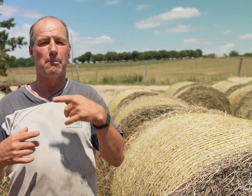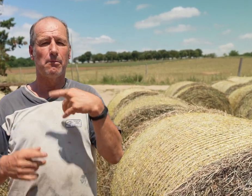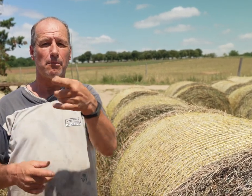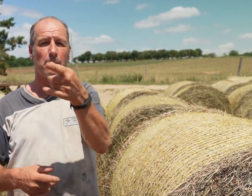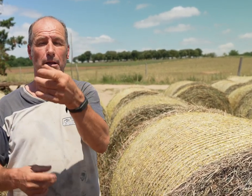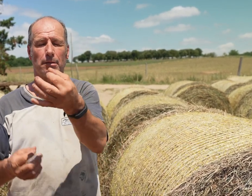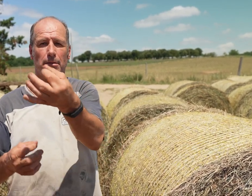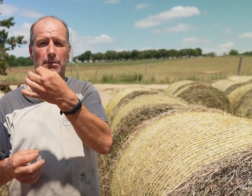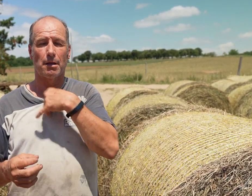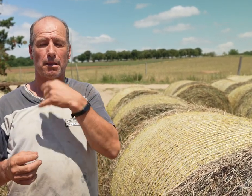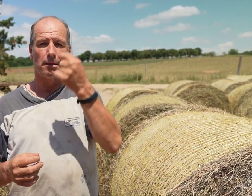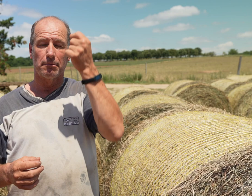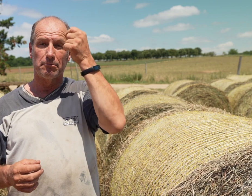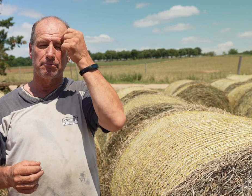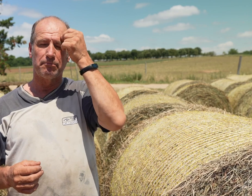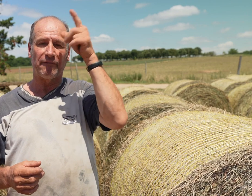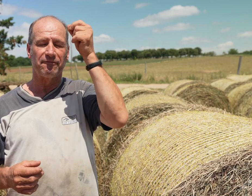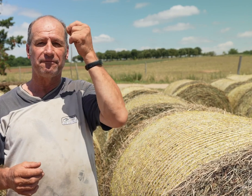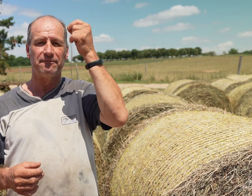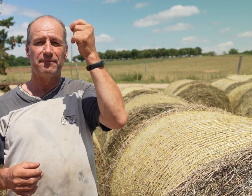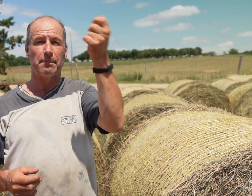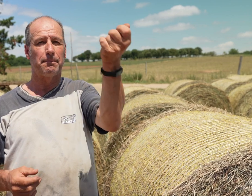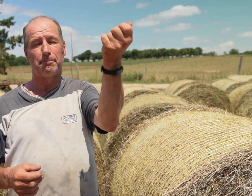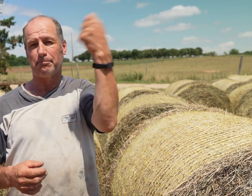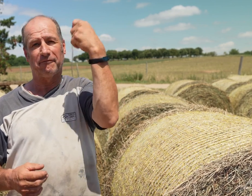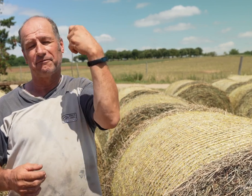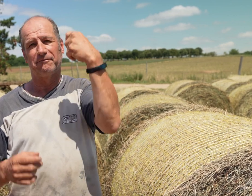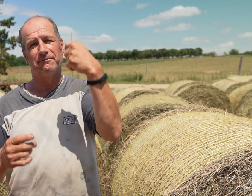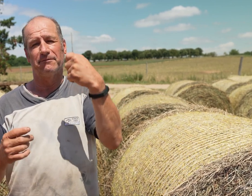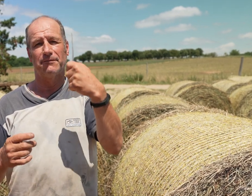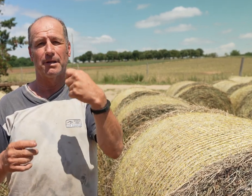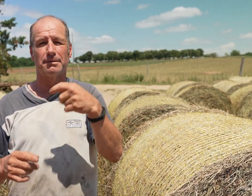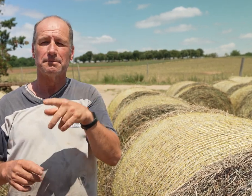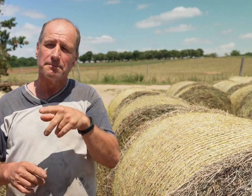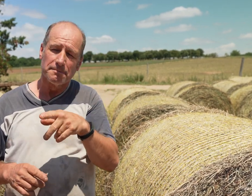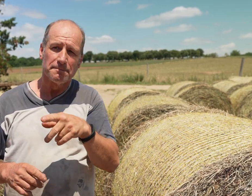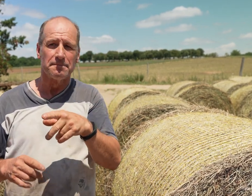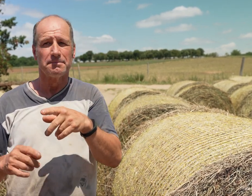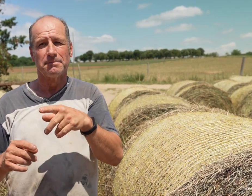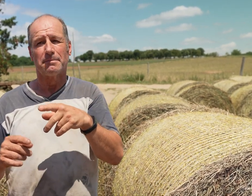That made an idea pop up in my mind.